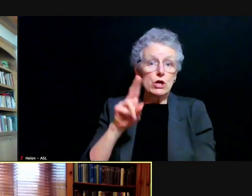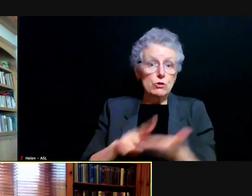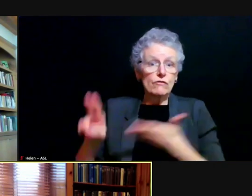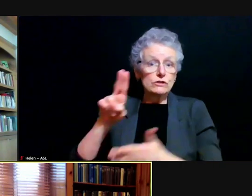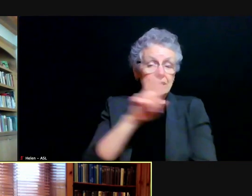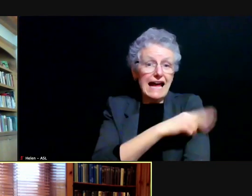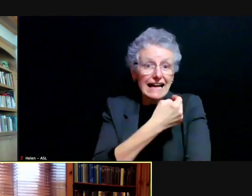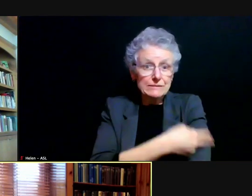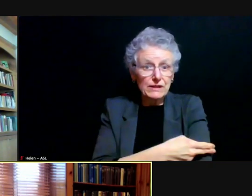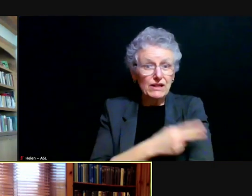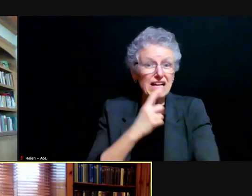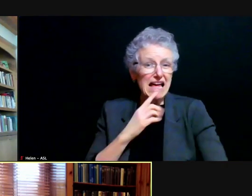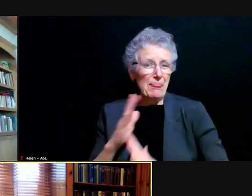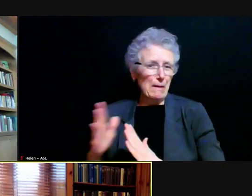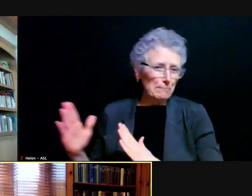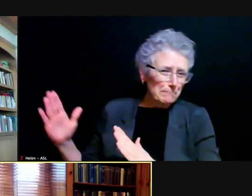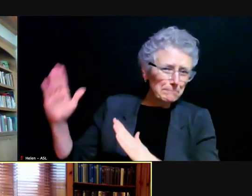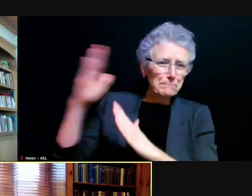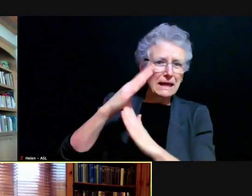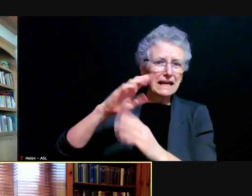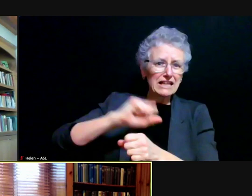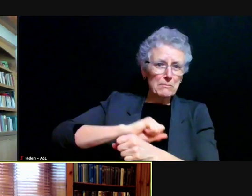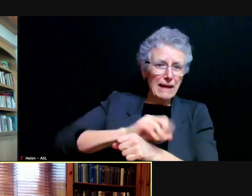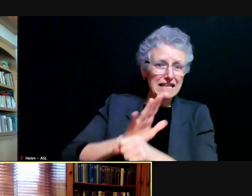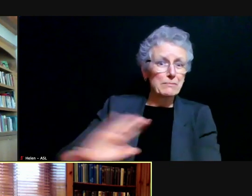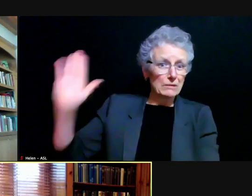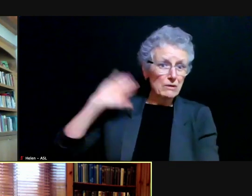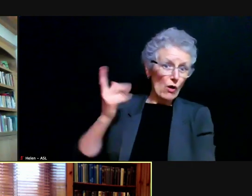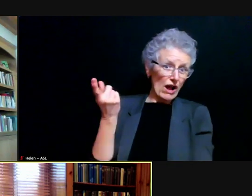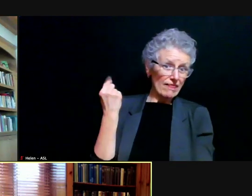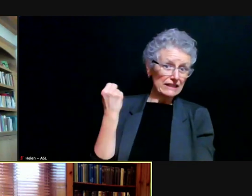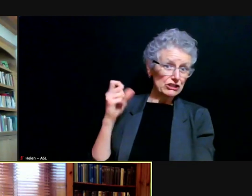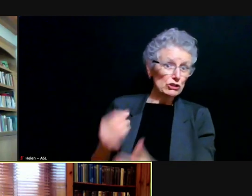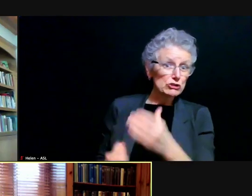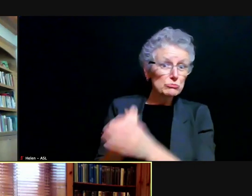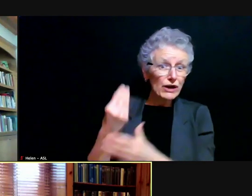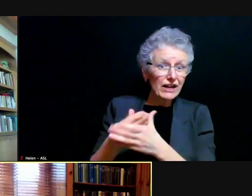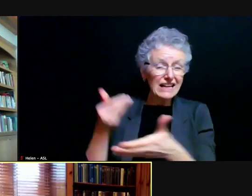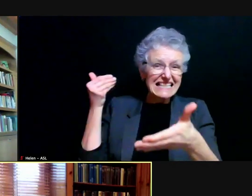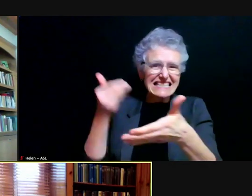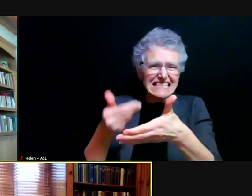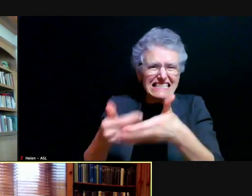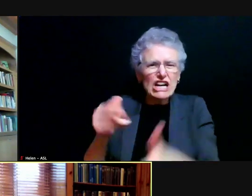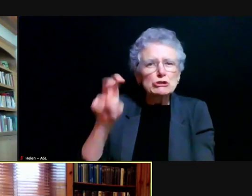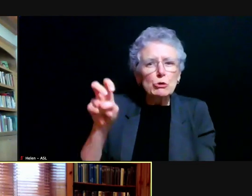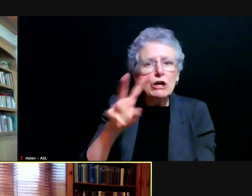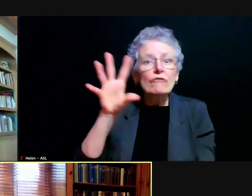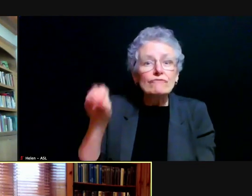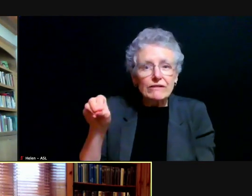at the peak of the pandemic early in the pandemic last spring we were approaching 250 patients in the hospital.